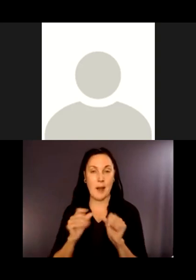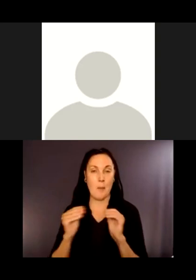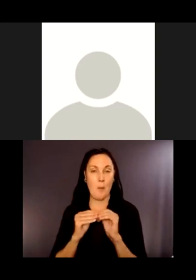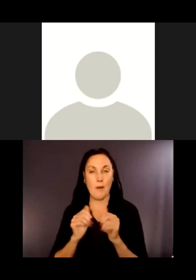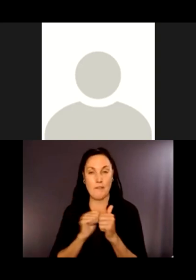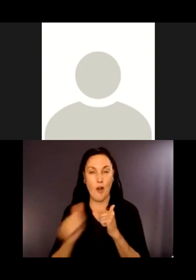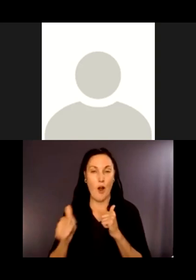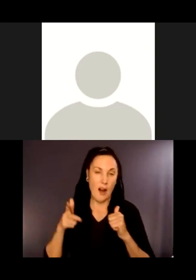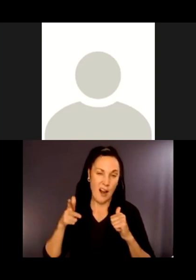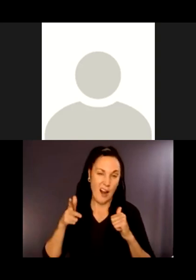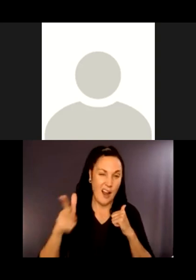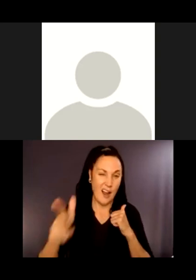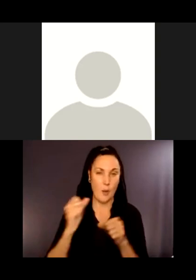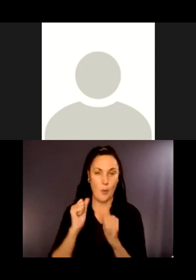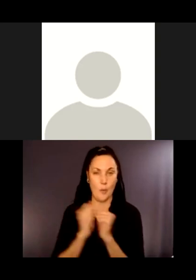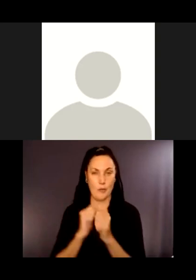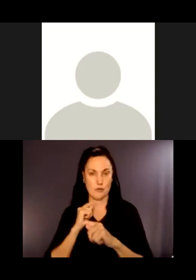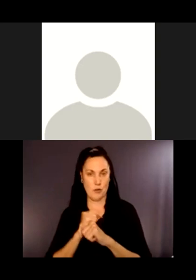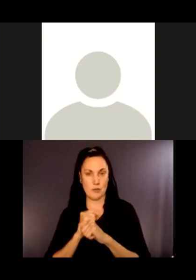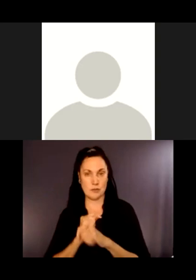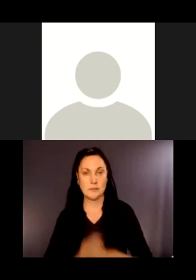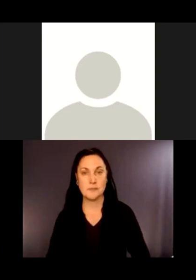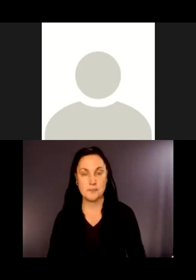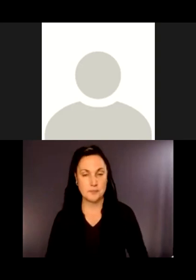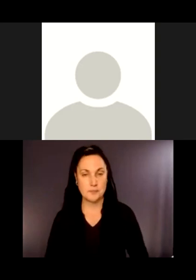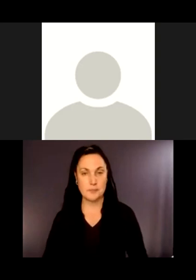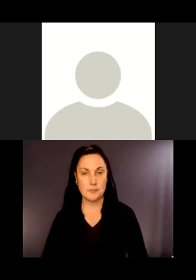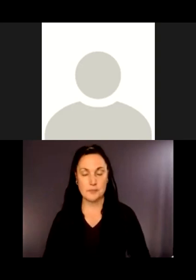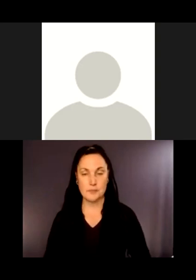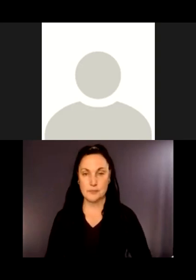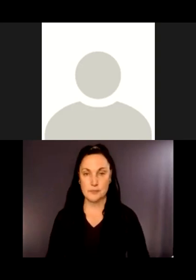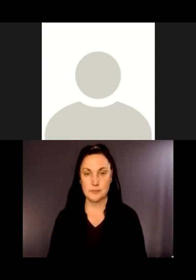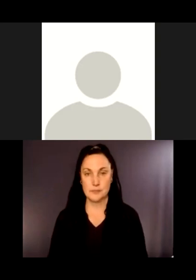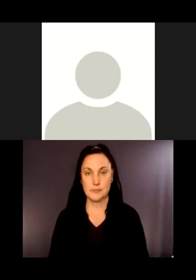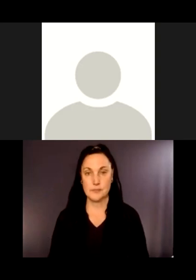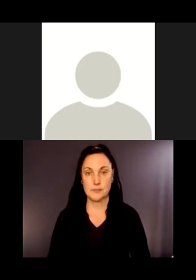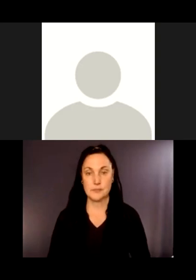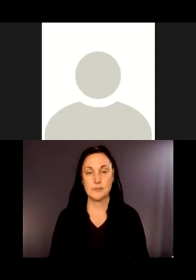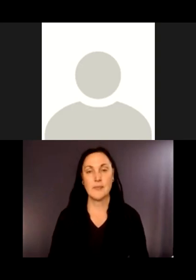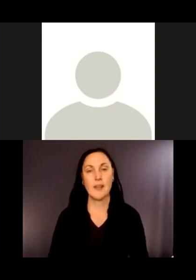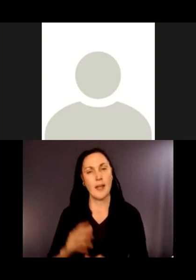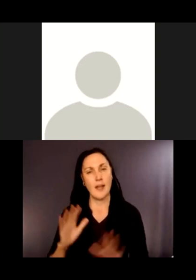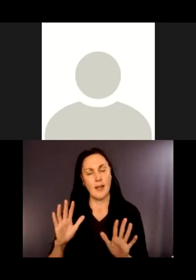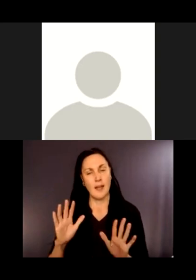vehicles than they can get now as well. And Steve, is it?